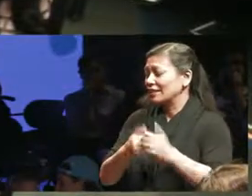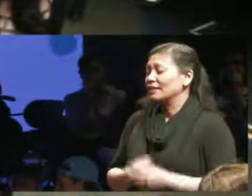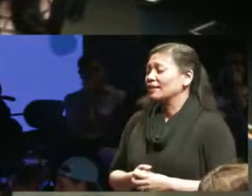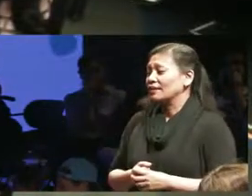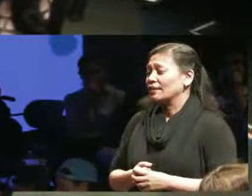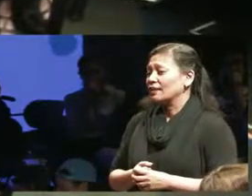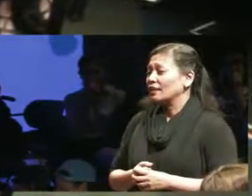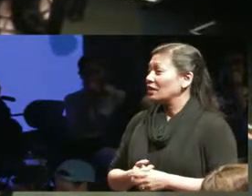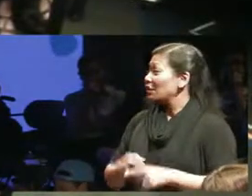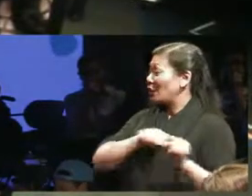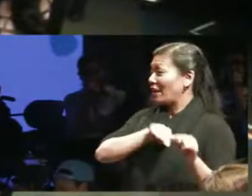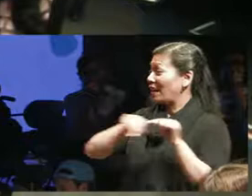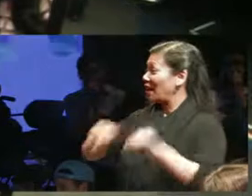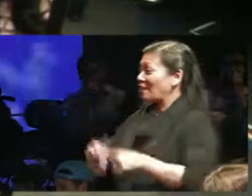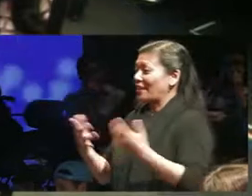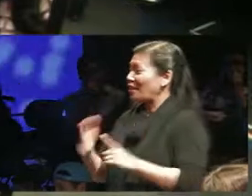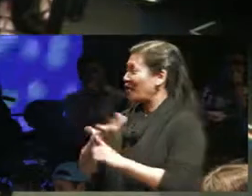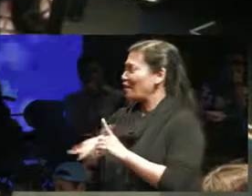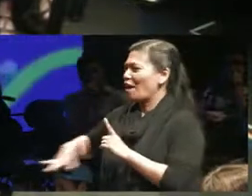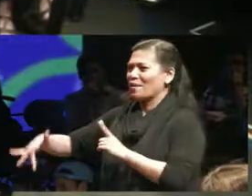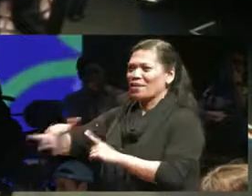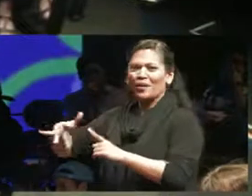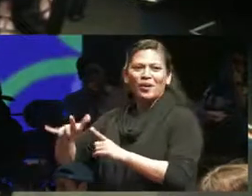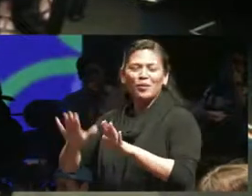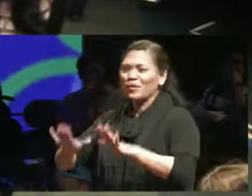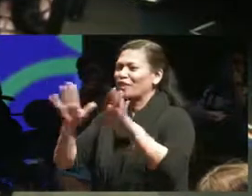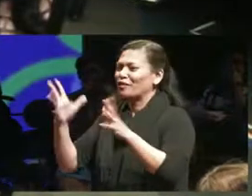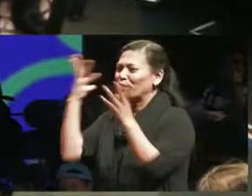environment like this with so many wonderful beautiful talented people is